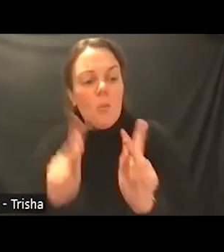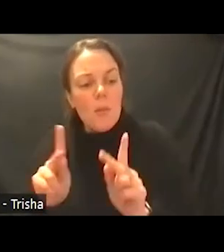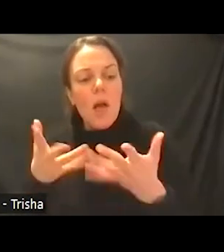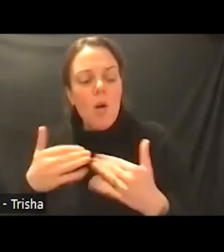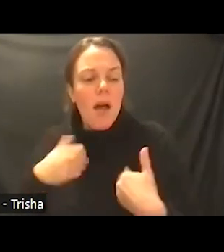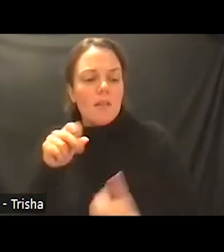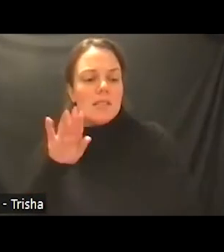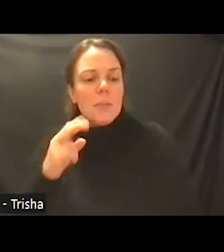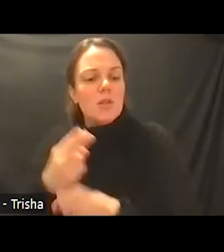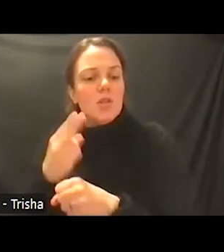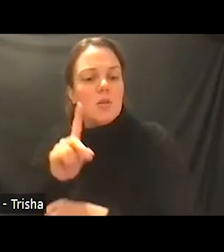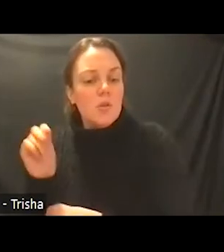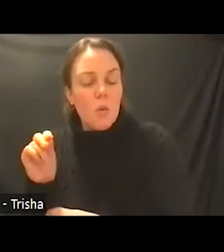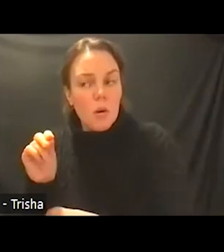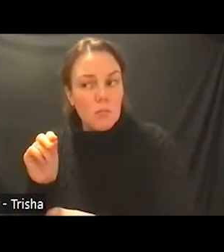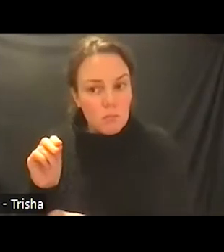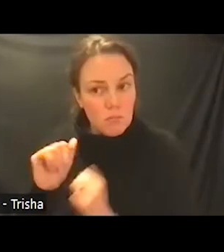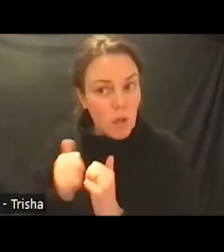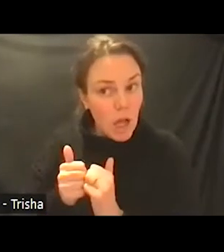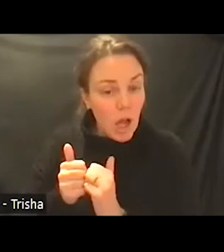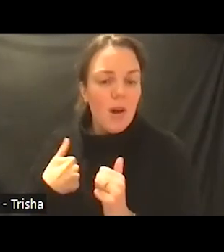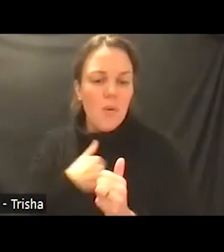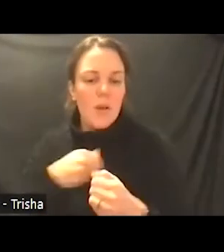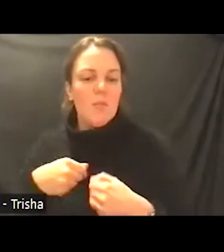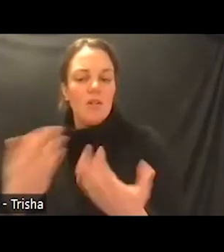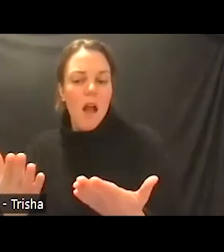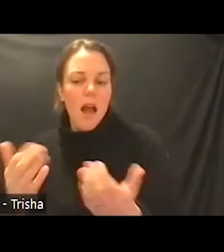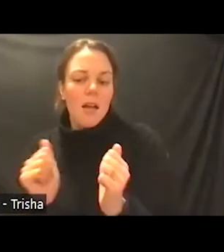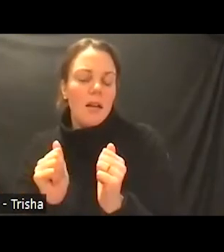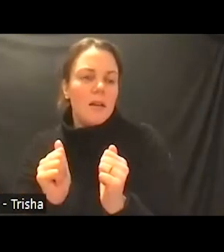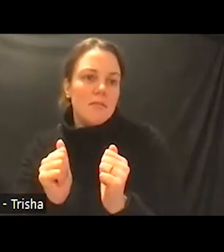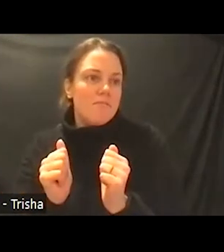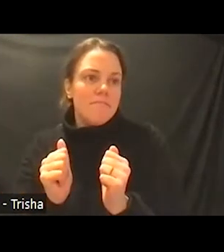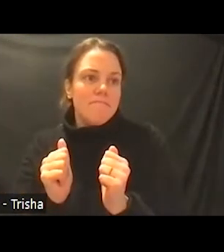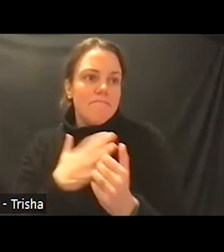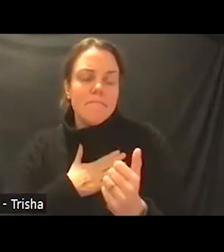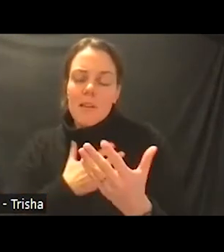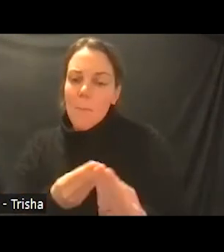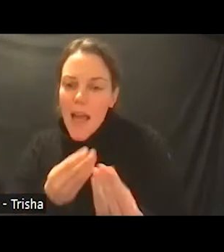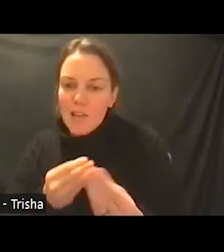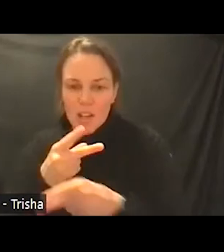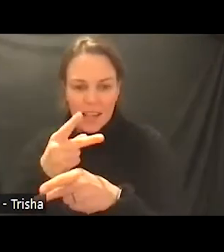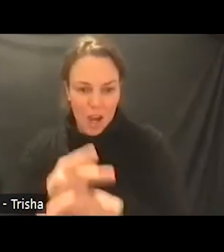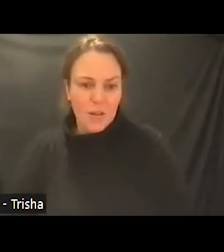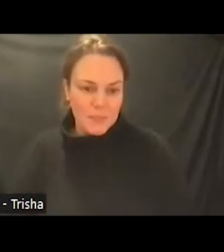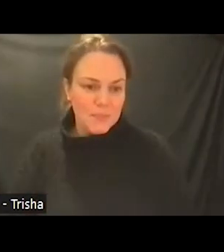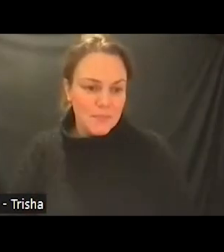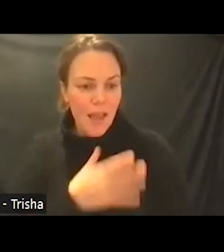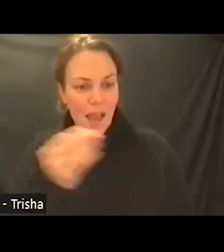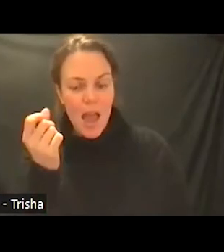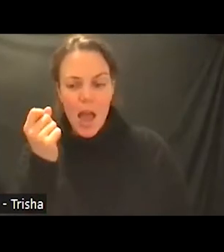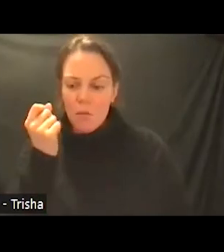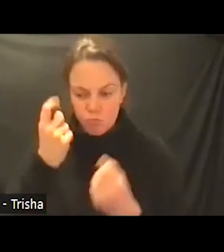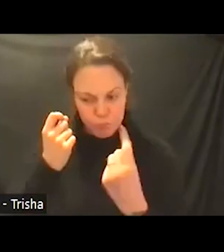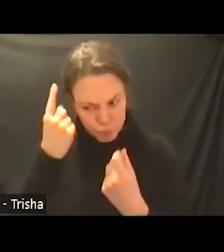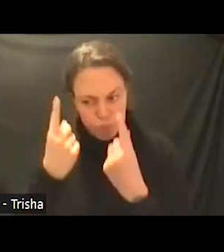by providing them with compassionate care and understanding and by connecting them